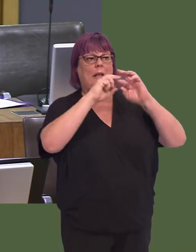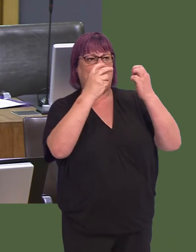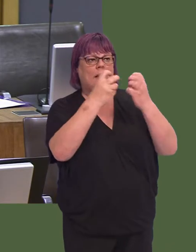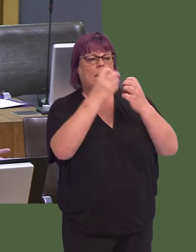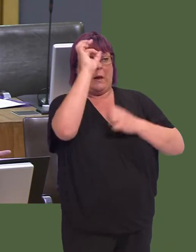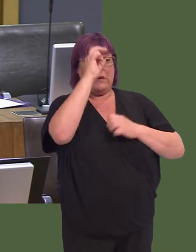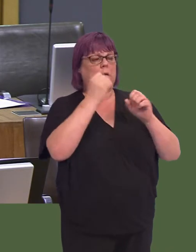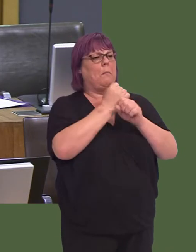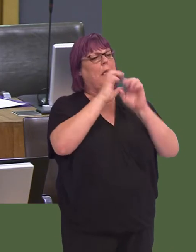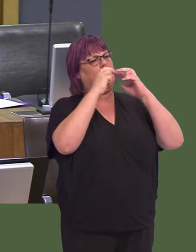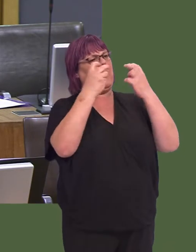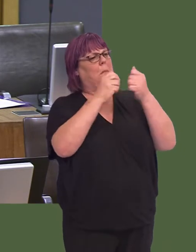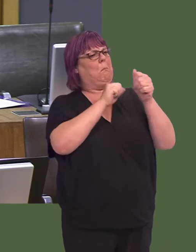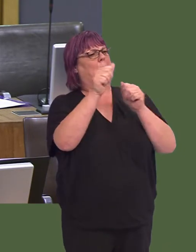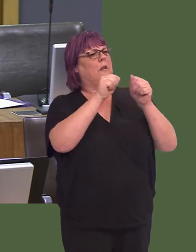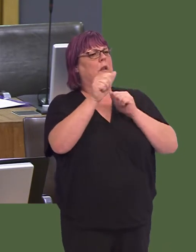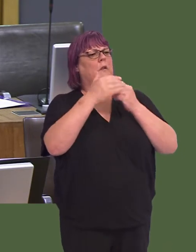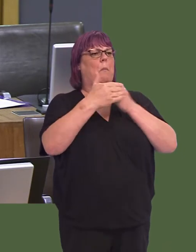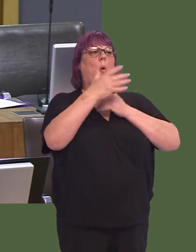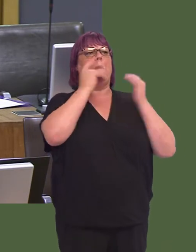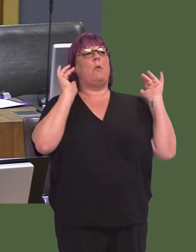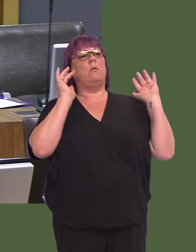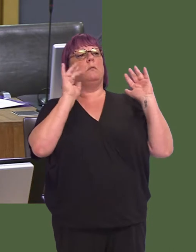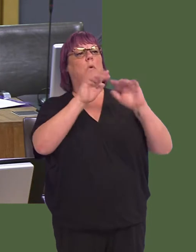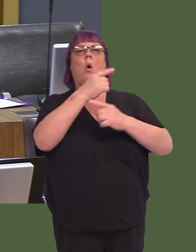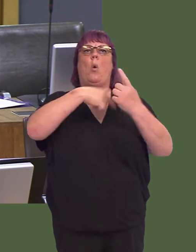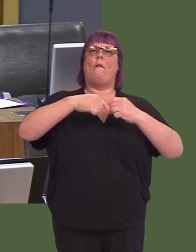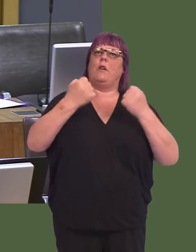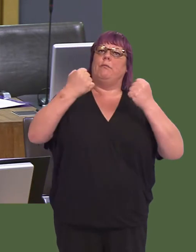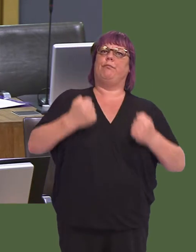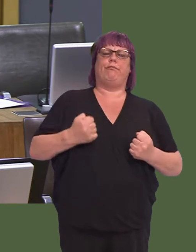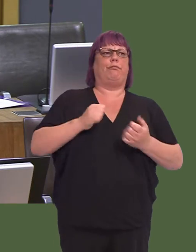it's Wales Tourism Week and much of Cadw's promotion work, of course, is based on us being a nation of castles.